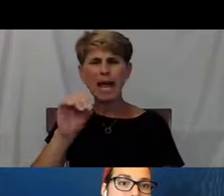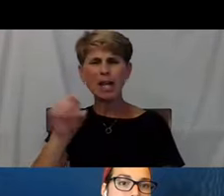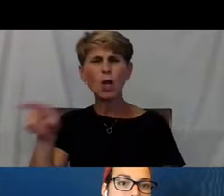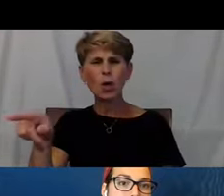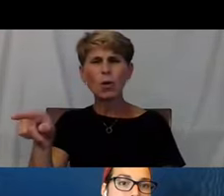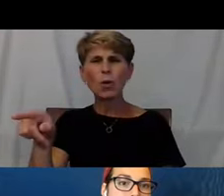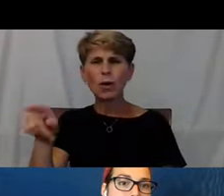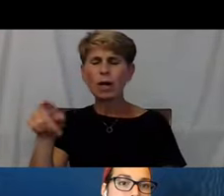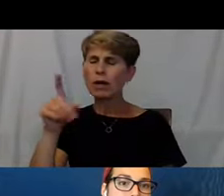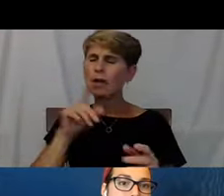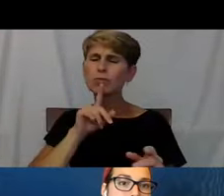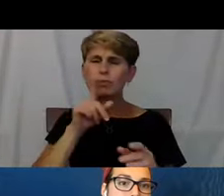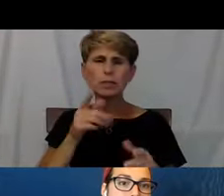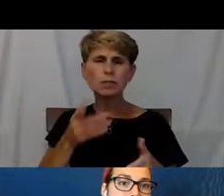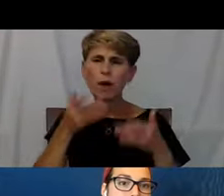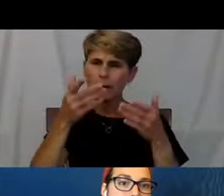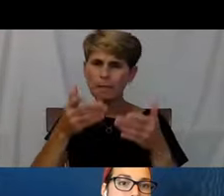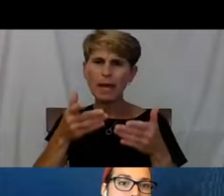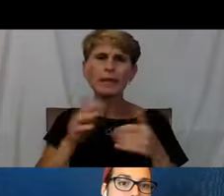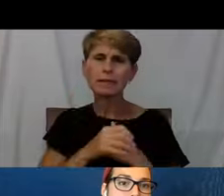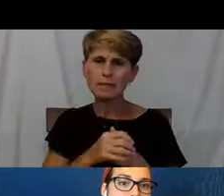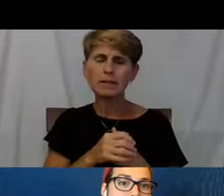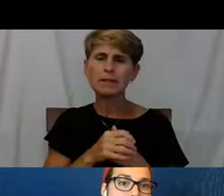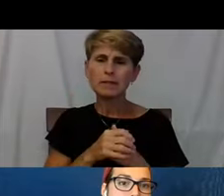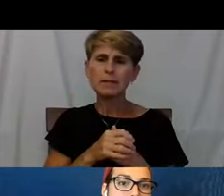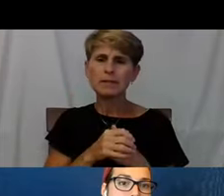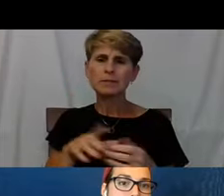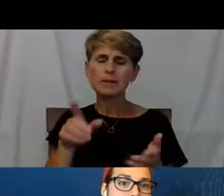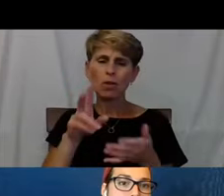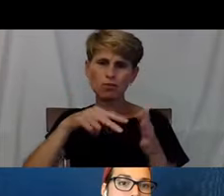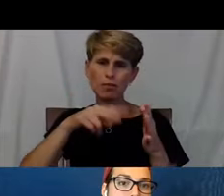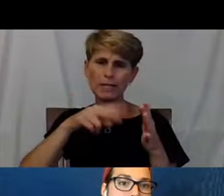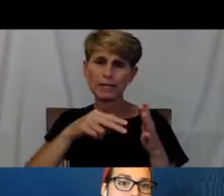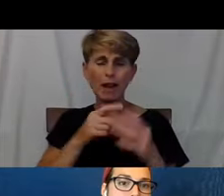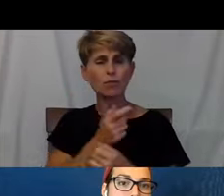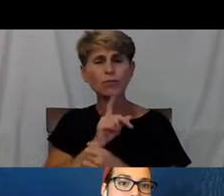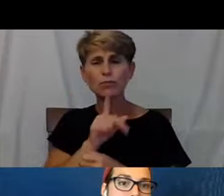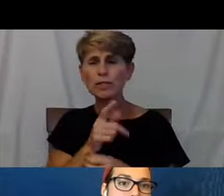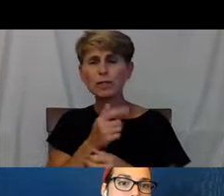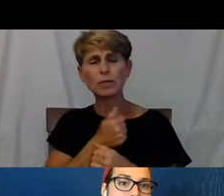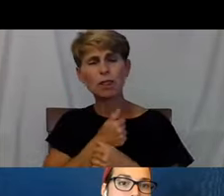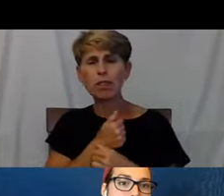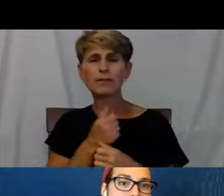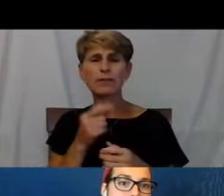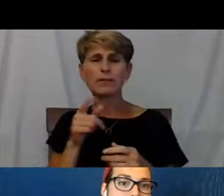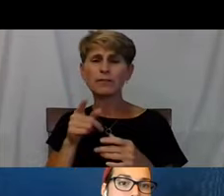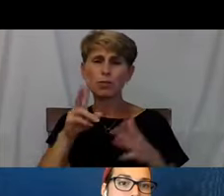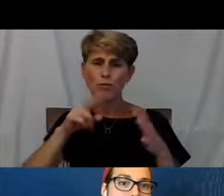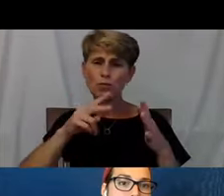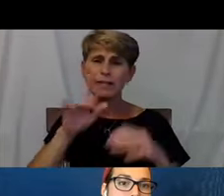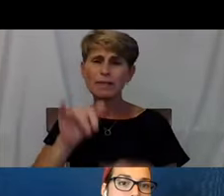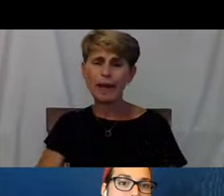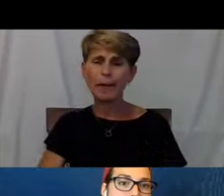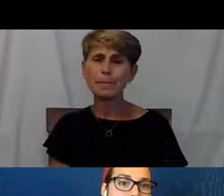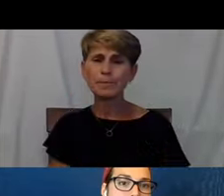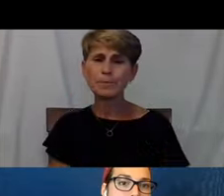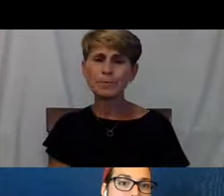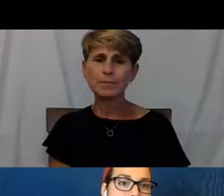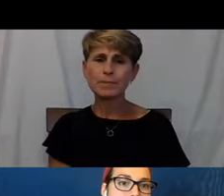I look better on paper than I do in reality. So I love it if you all could read that. And I've done a couple of these presentations.